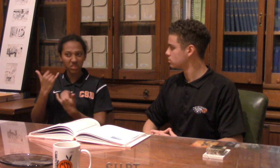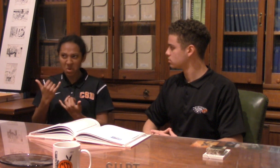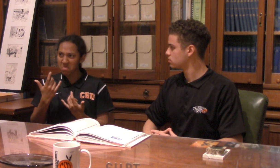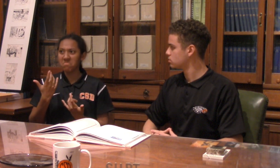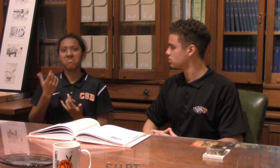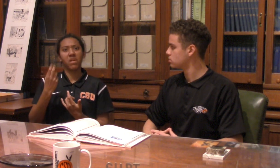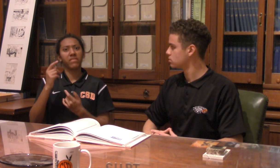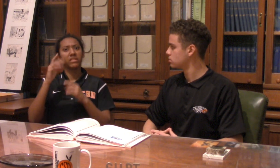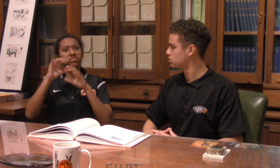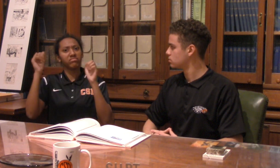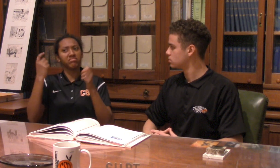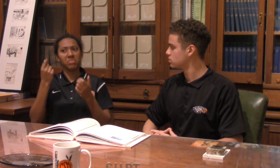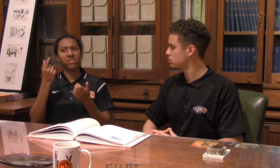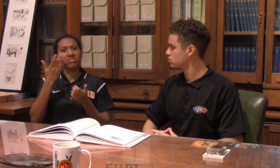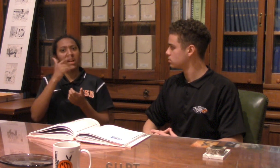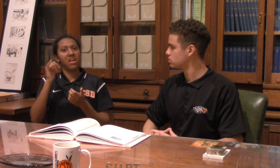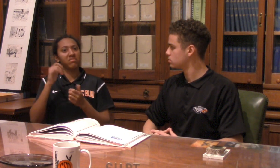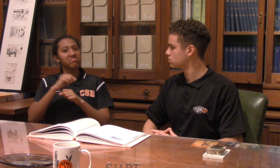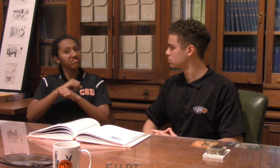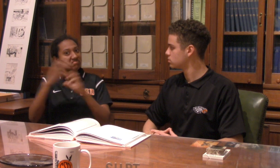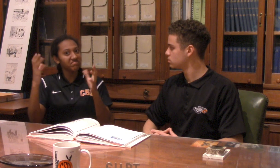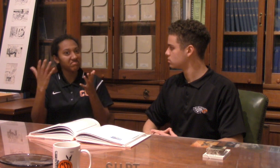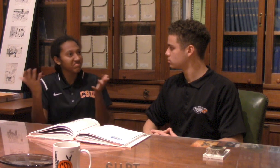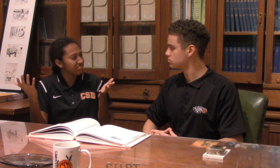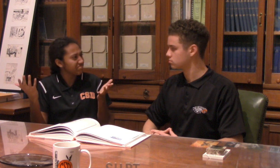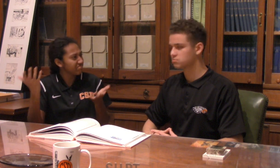Now I wonder what we want to see with our next superintendent candidate?